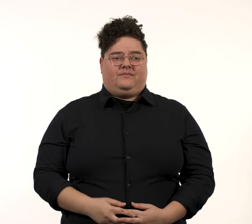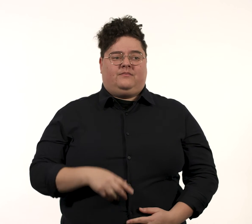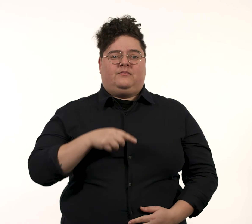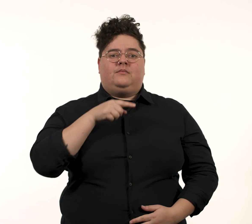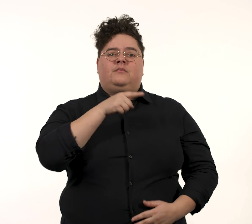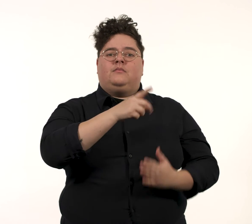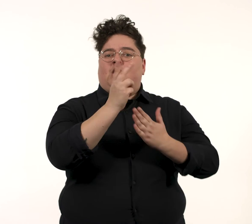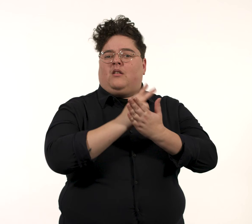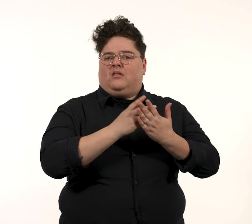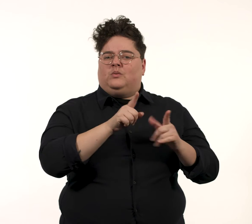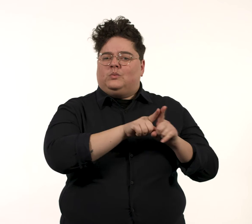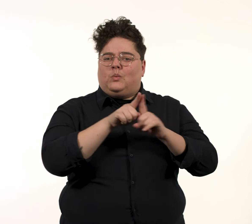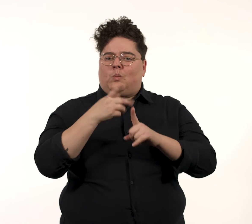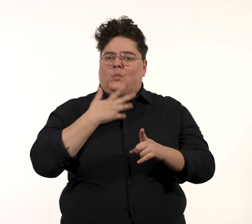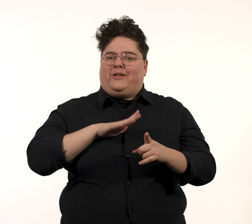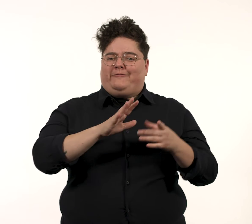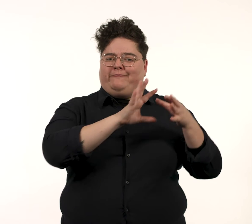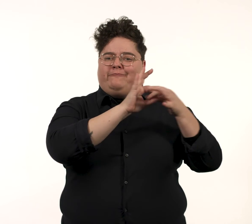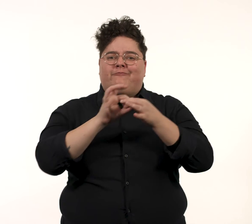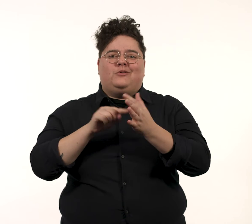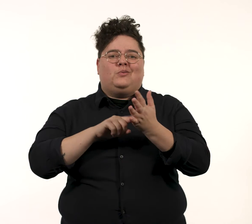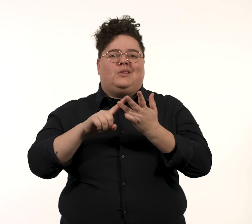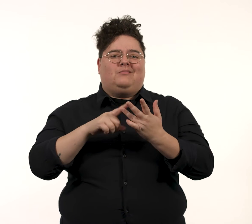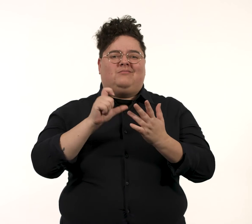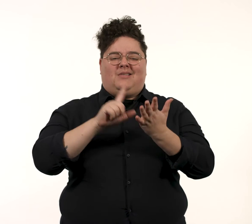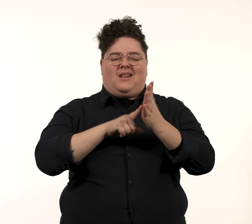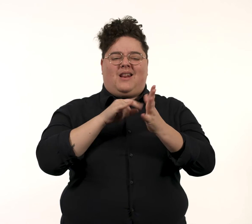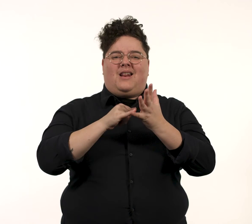Alcott retired at the end of the 2022 Australian Open.